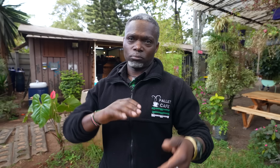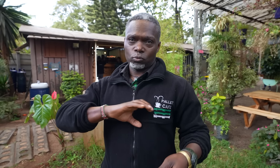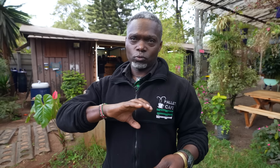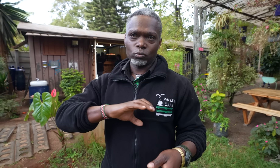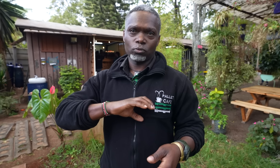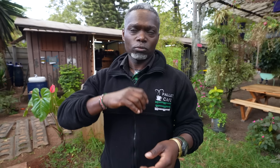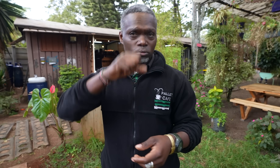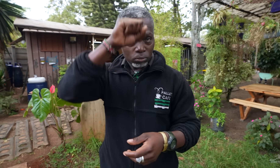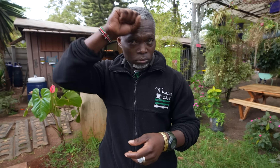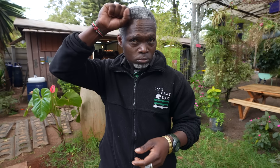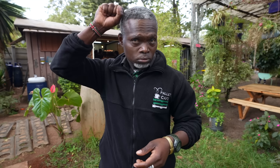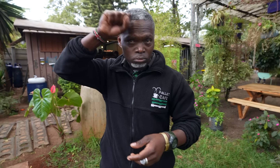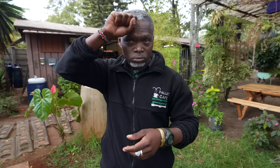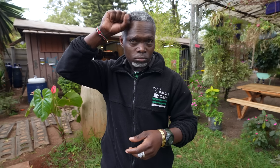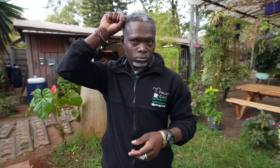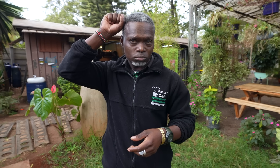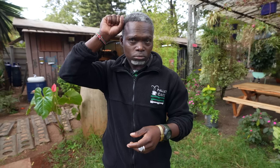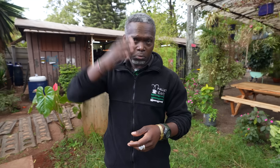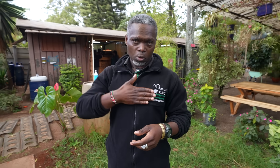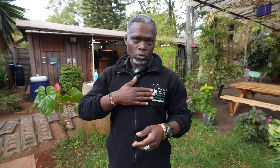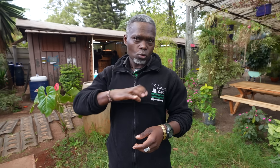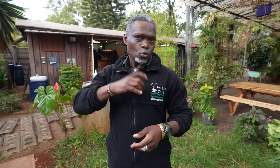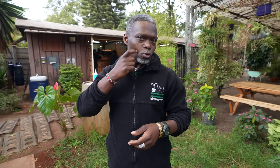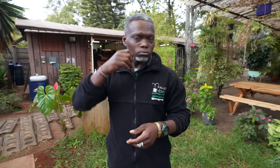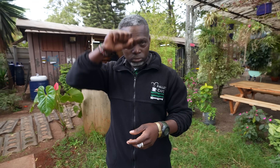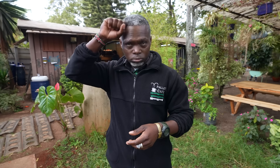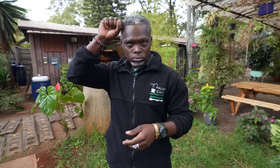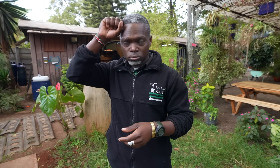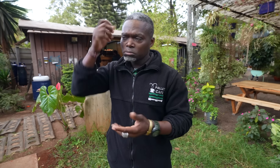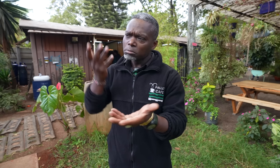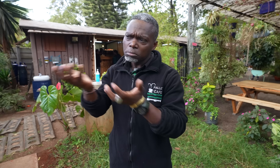I own a barber business,